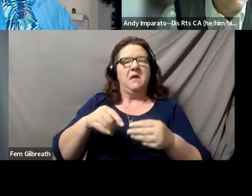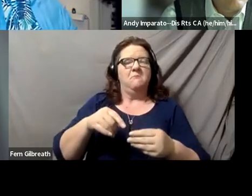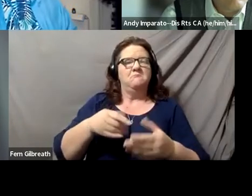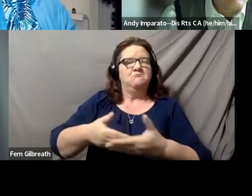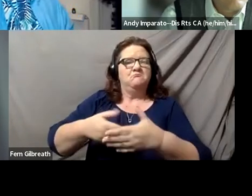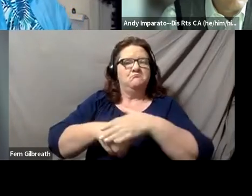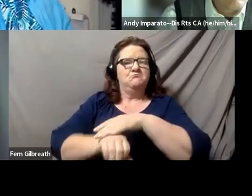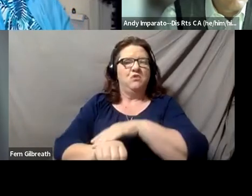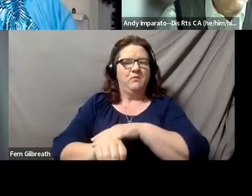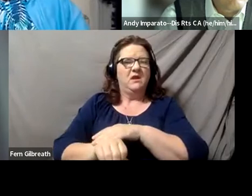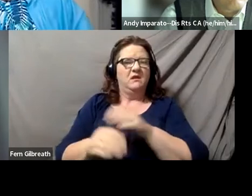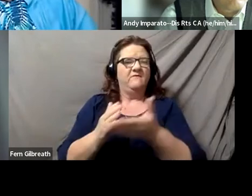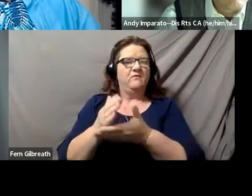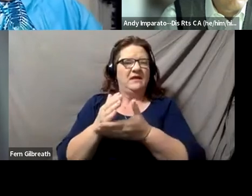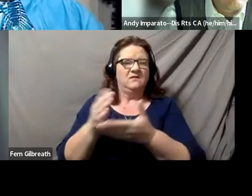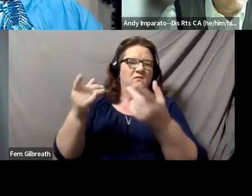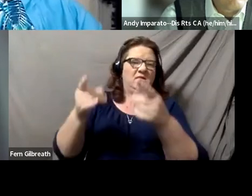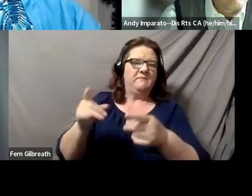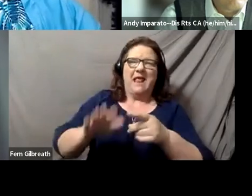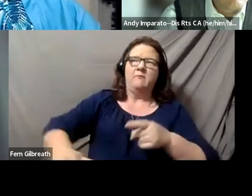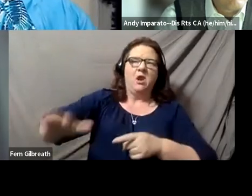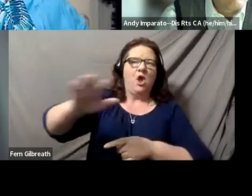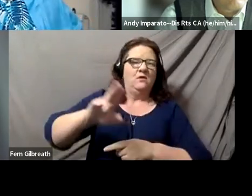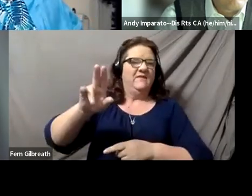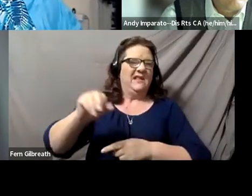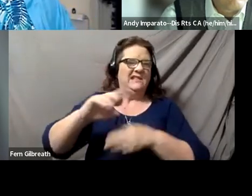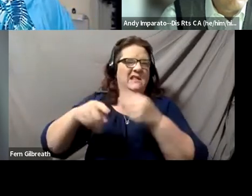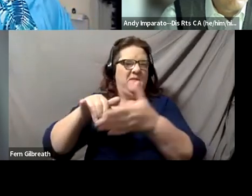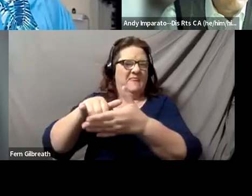and what's been happening, right, around the country on that topic.